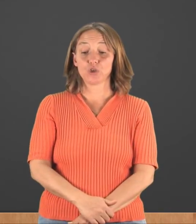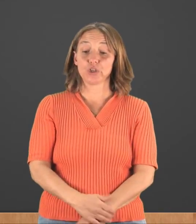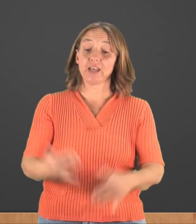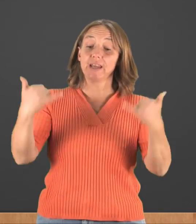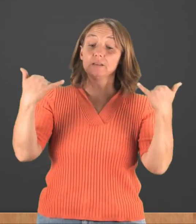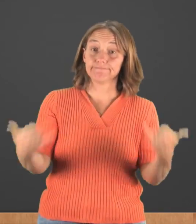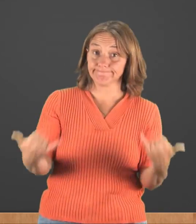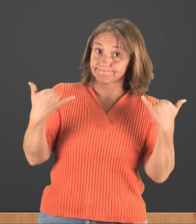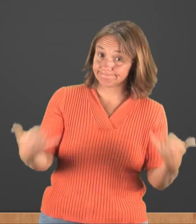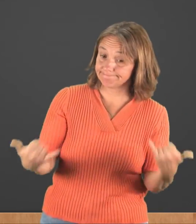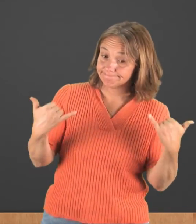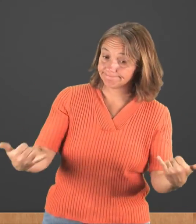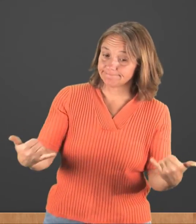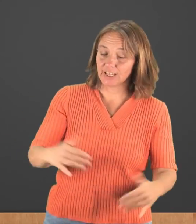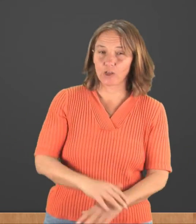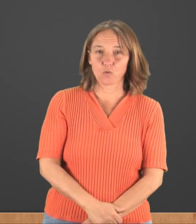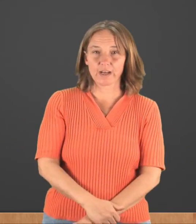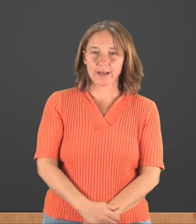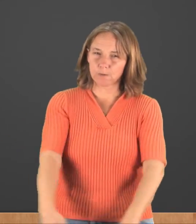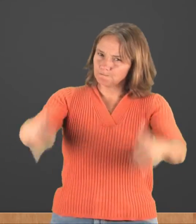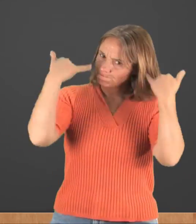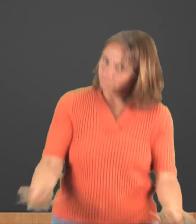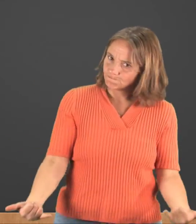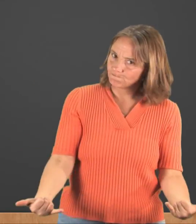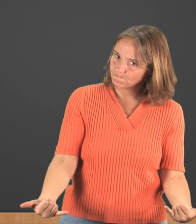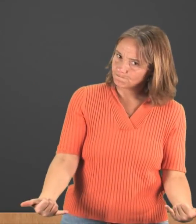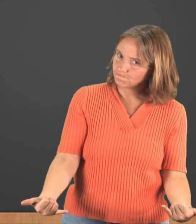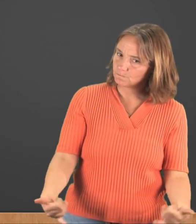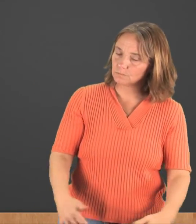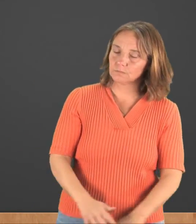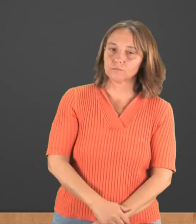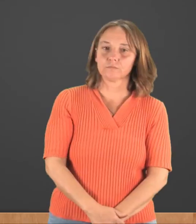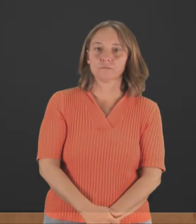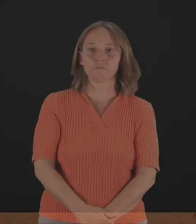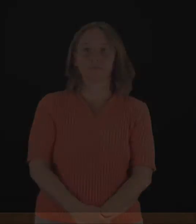Today. And "right now."